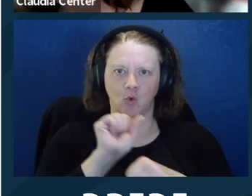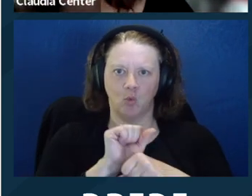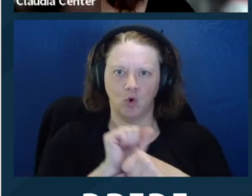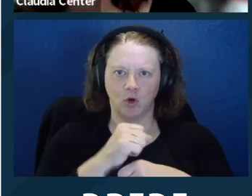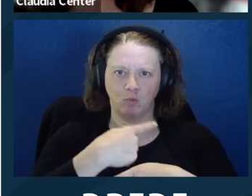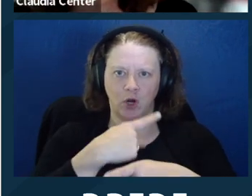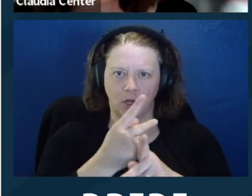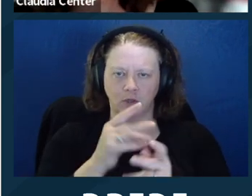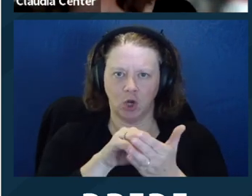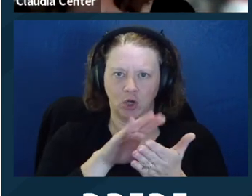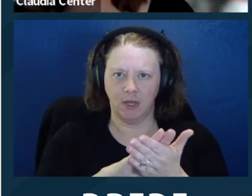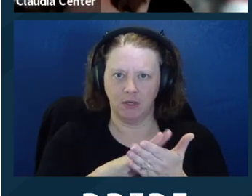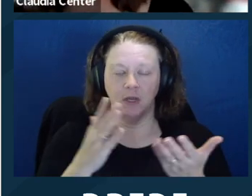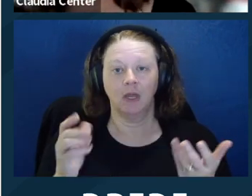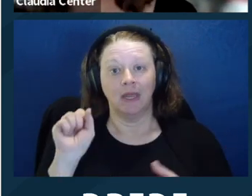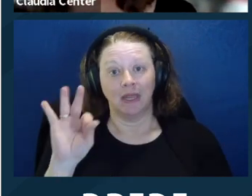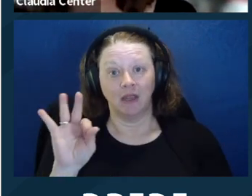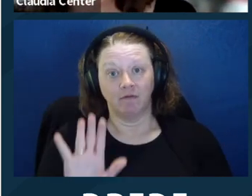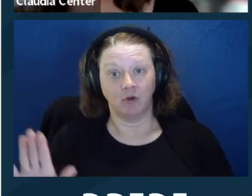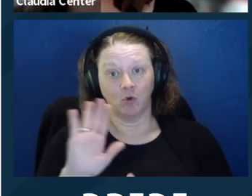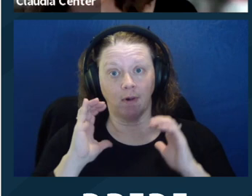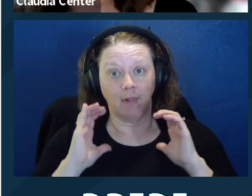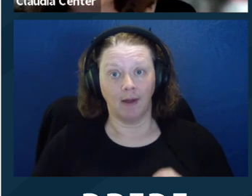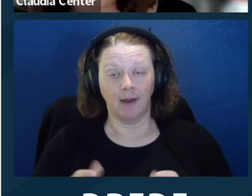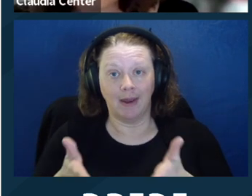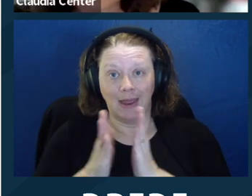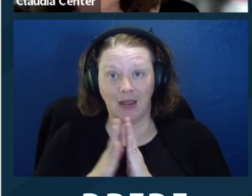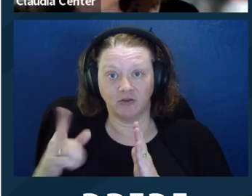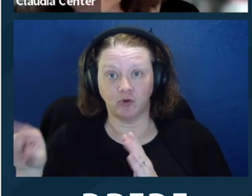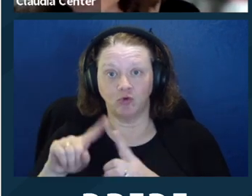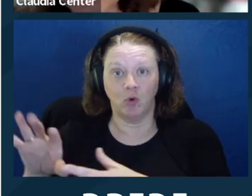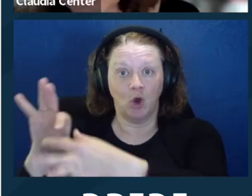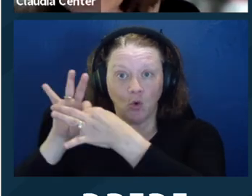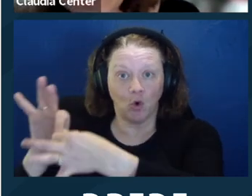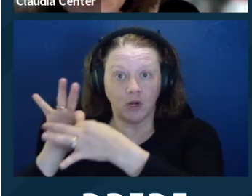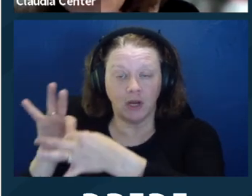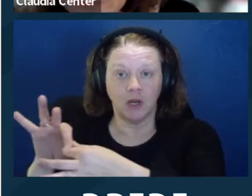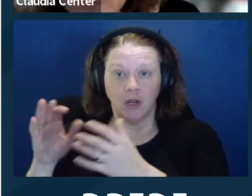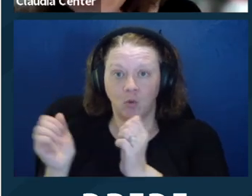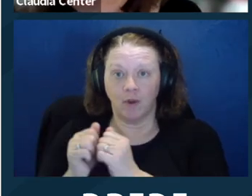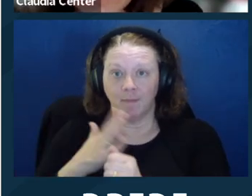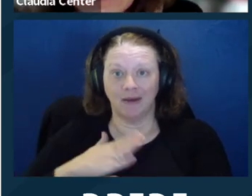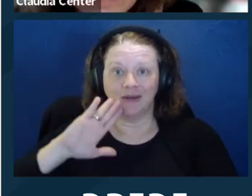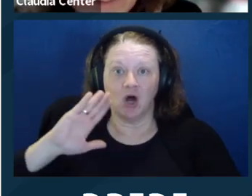and make sure that, you know, that's maintained as a work‑product document.